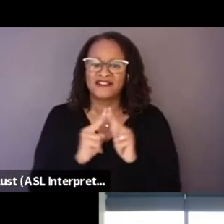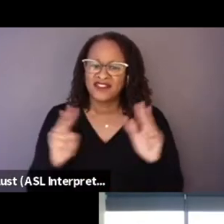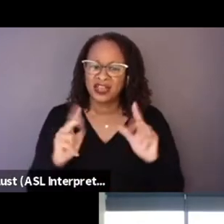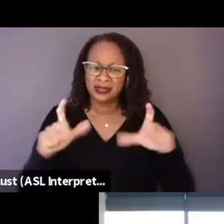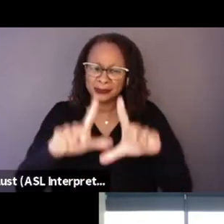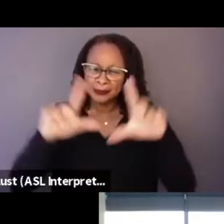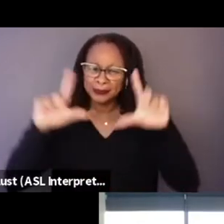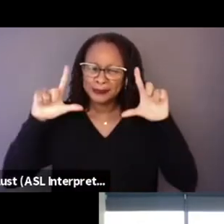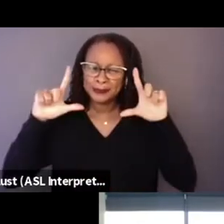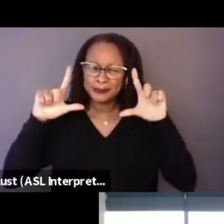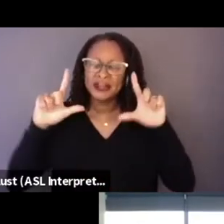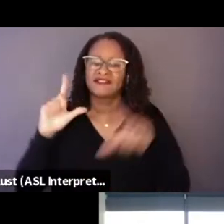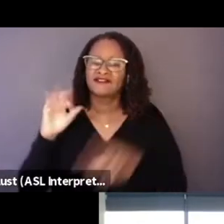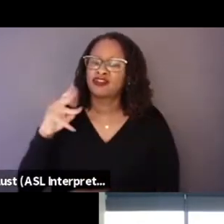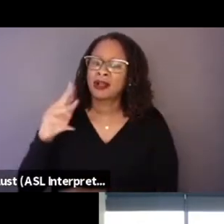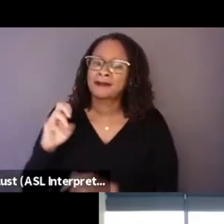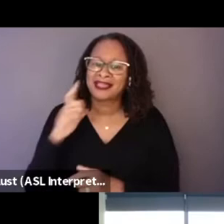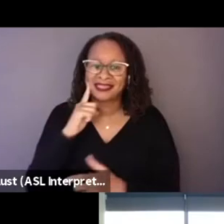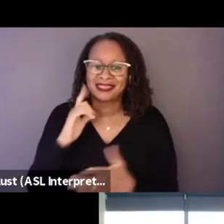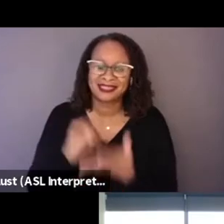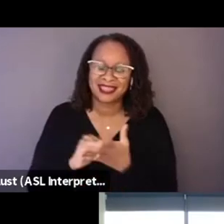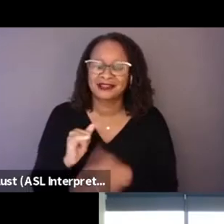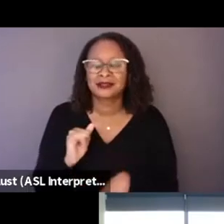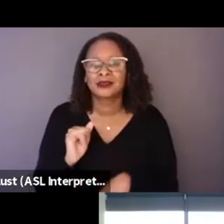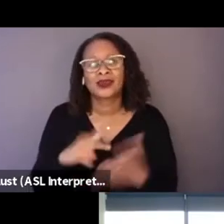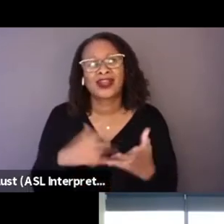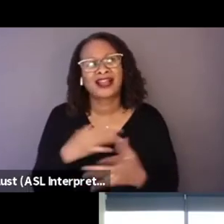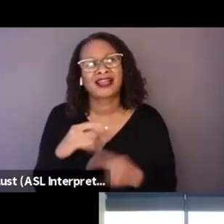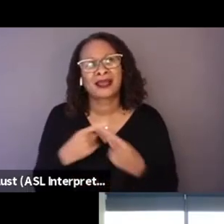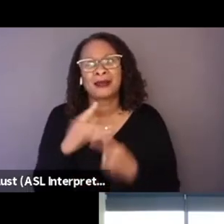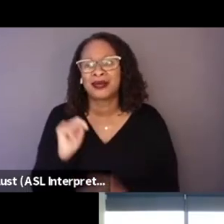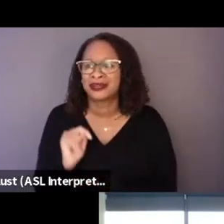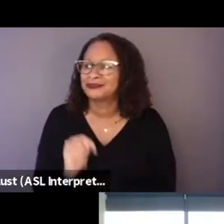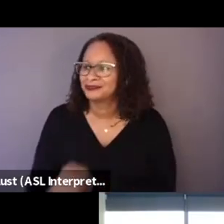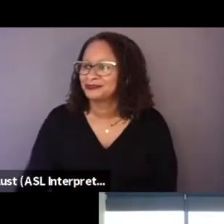So that's what I like about this movie. Yeah. And it's,